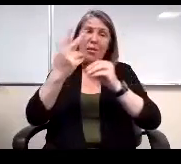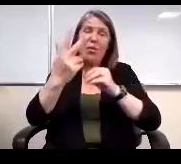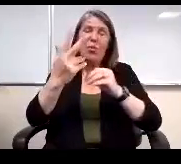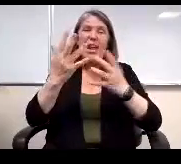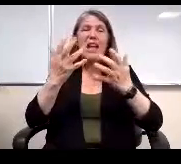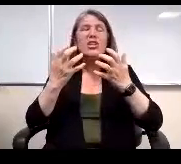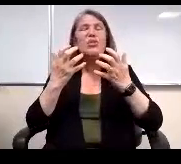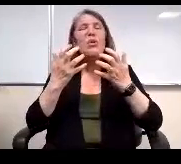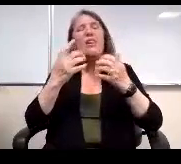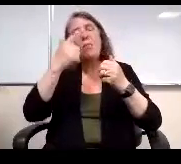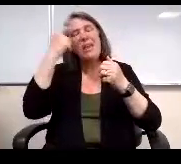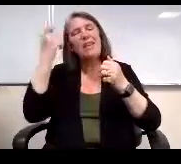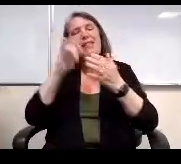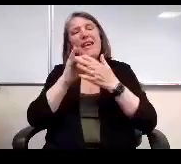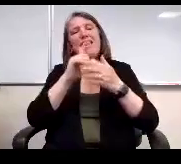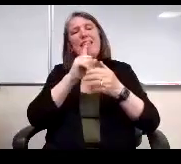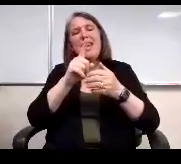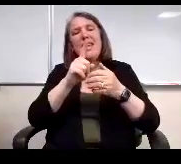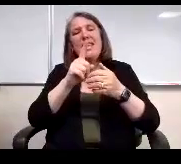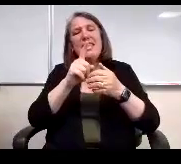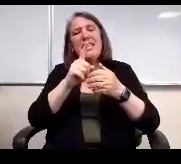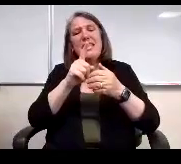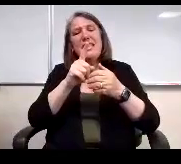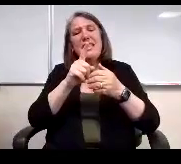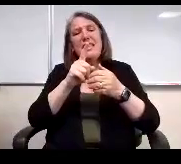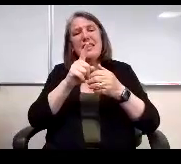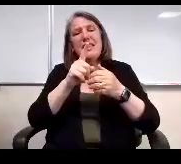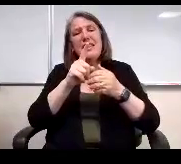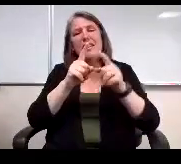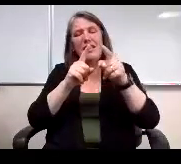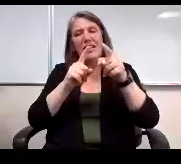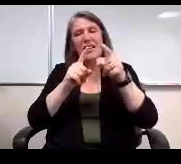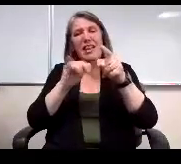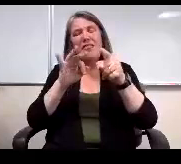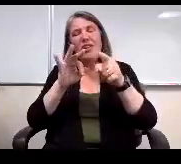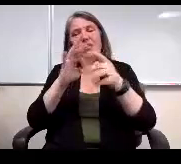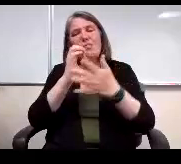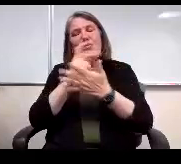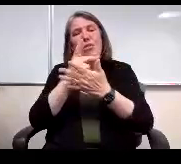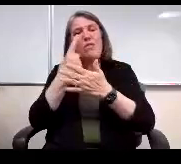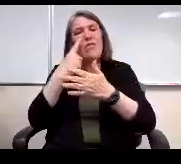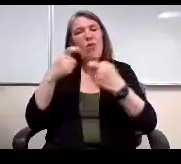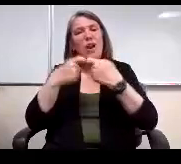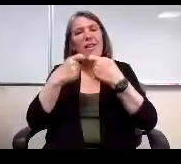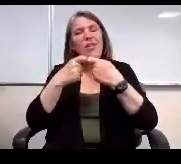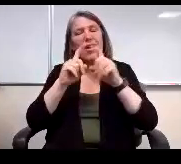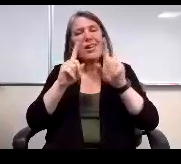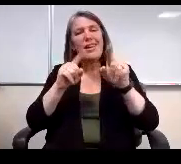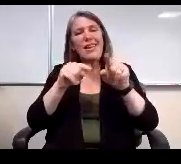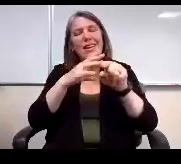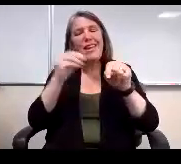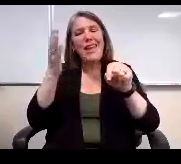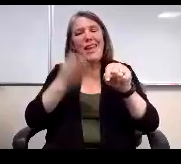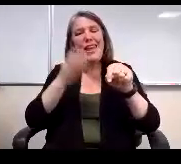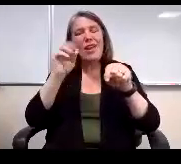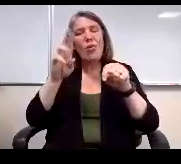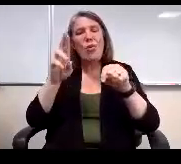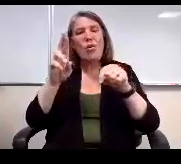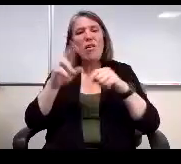needs to come through the board president as to whether there's approval for electronic attendance and or, you know.